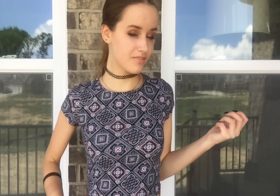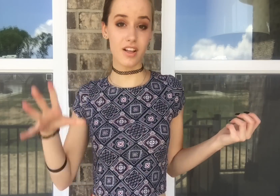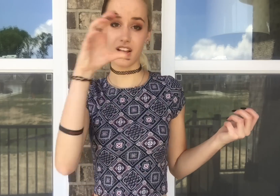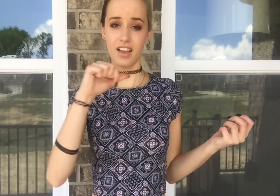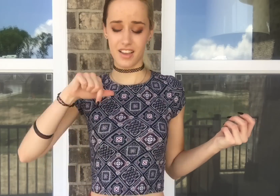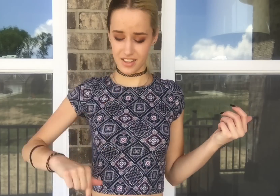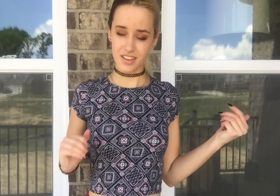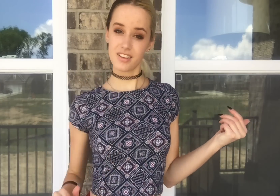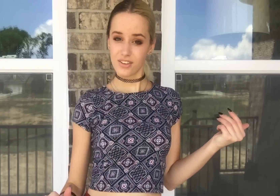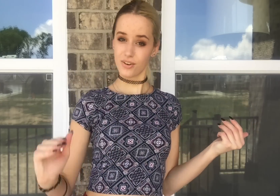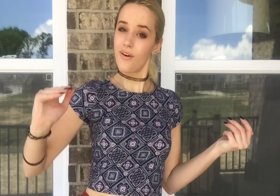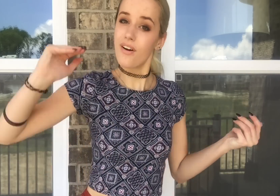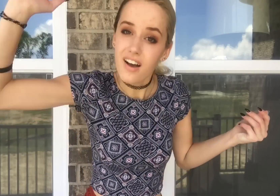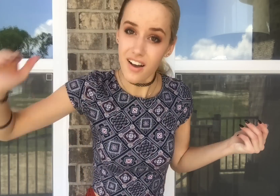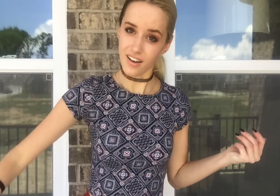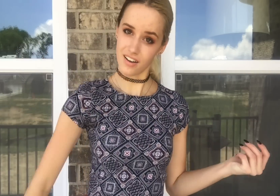Well, I guess this is growing up